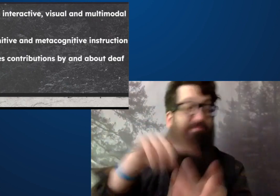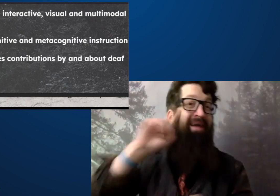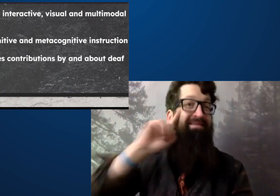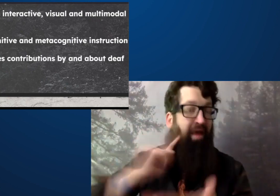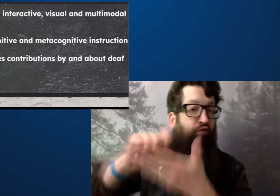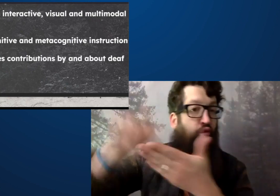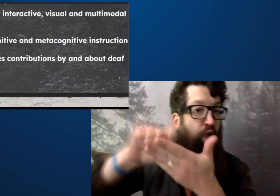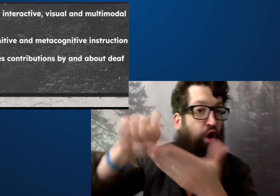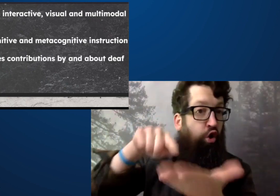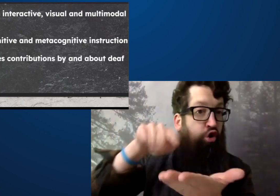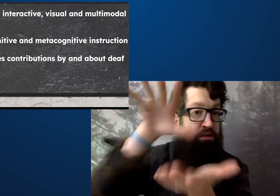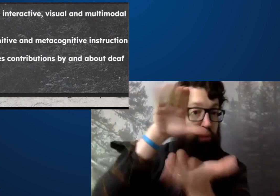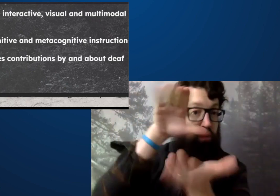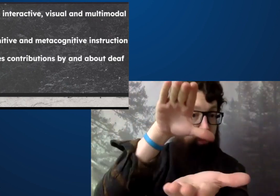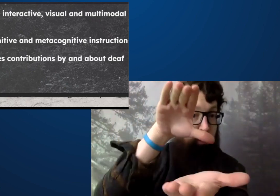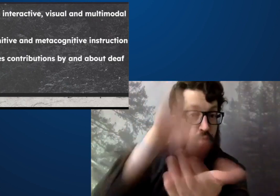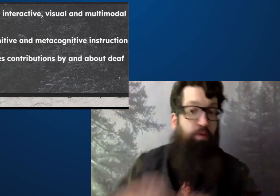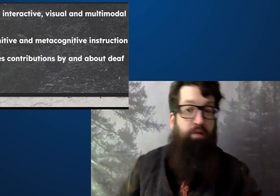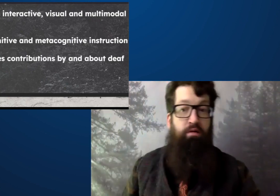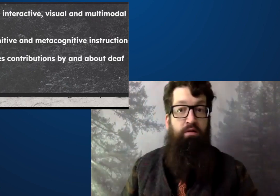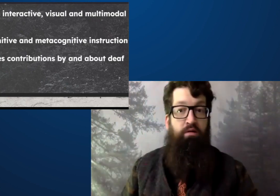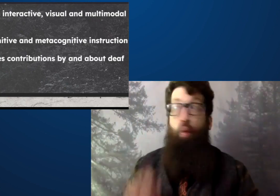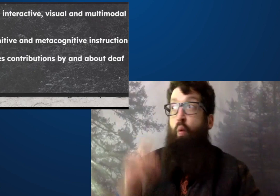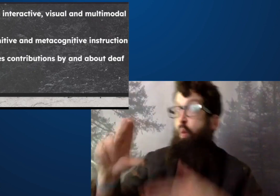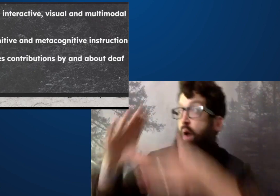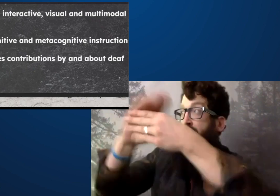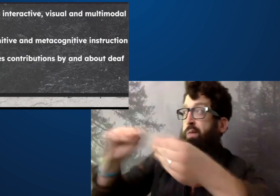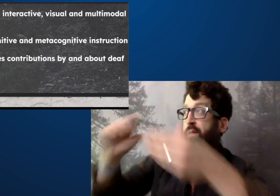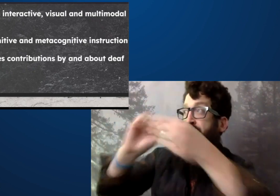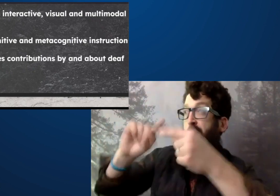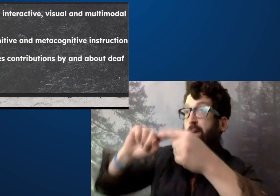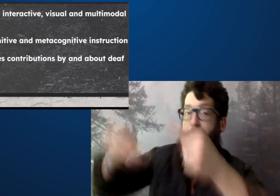This curriculum written by and about deaf